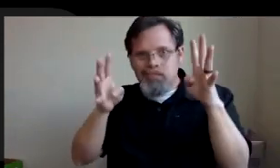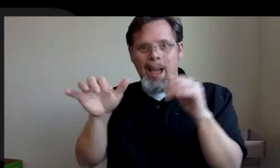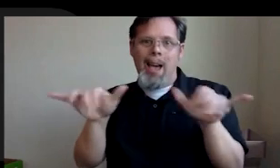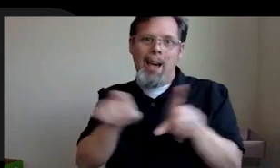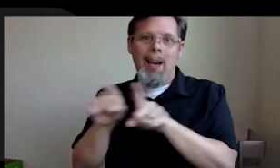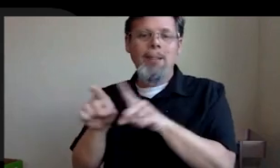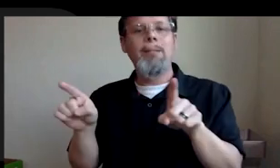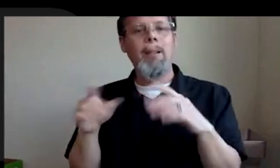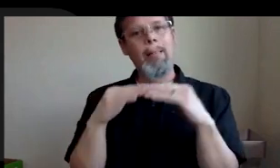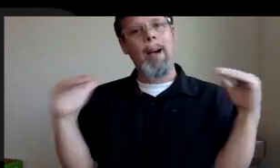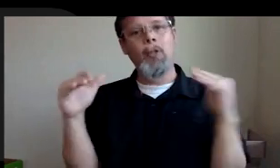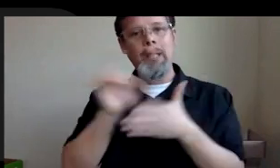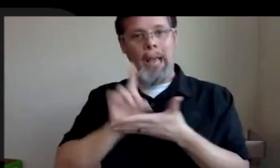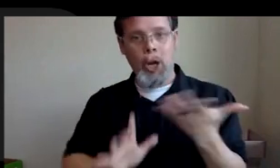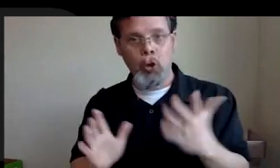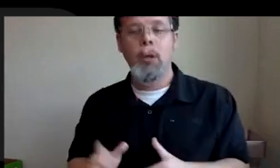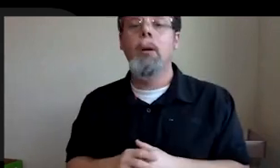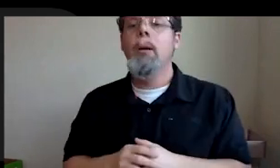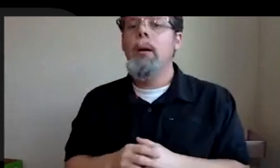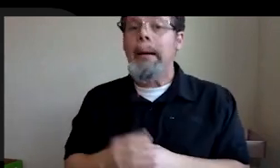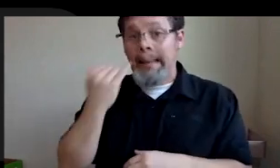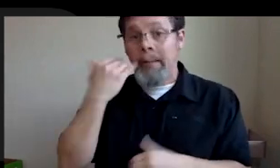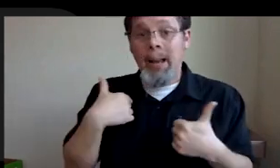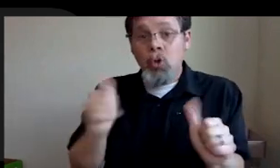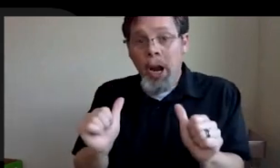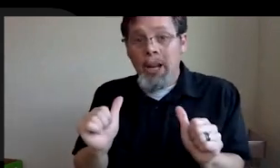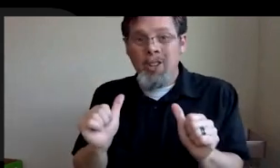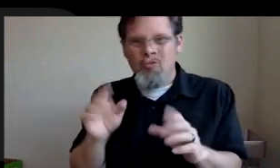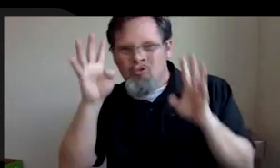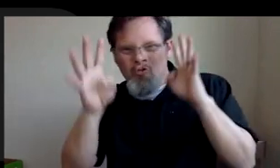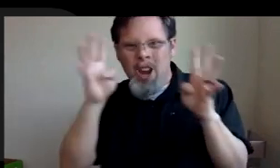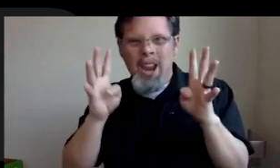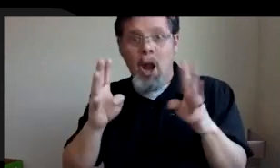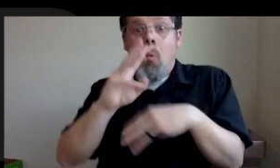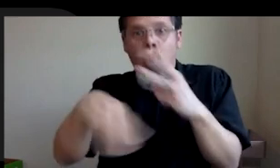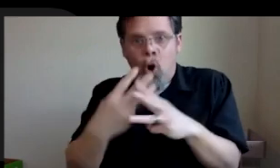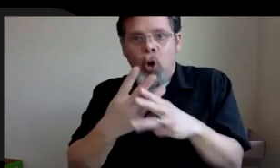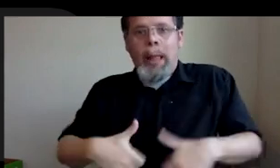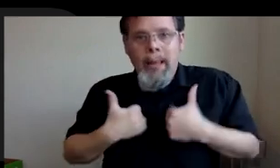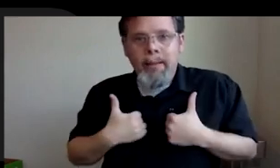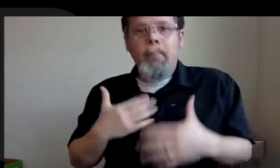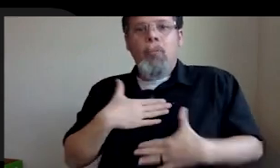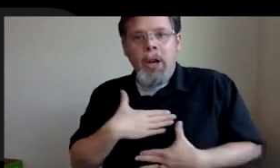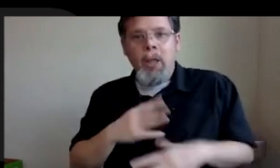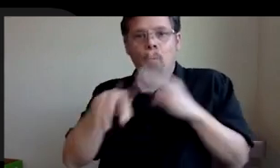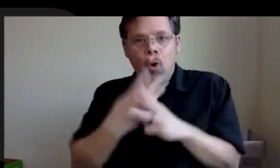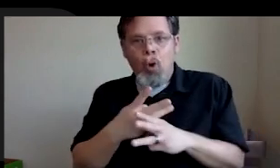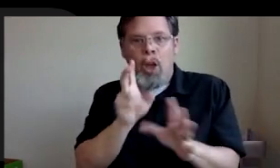and game designer. You know, if I'm trying to create this world, this living, breathing world that you fall in love with and you don't question